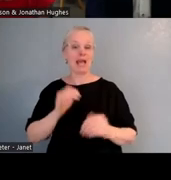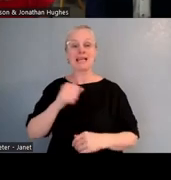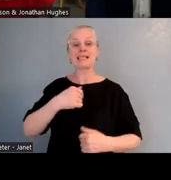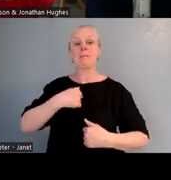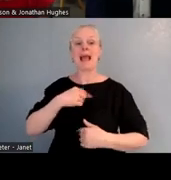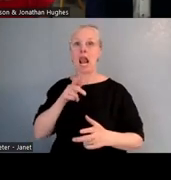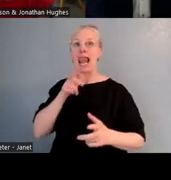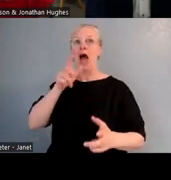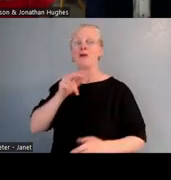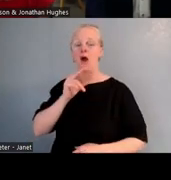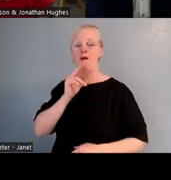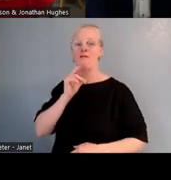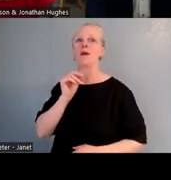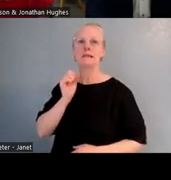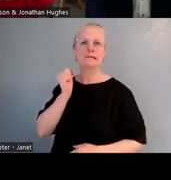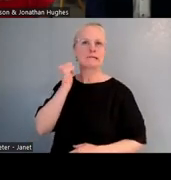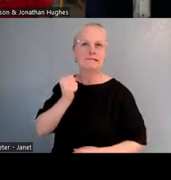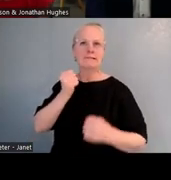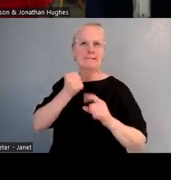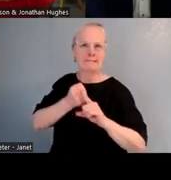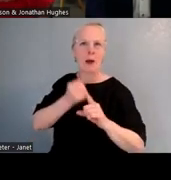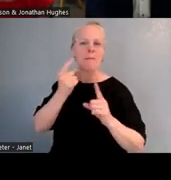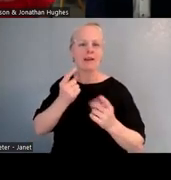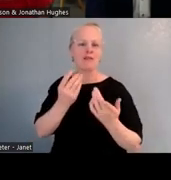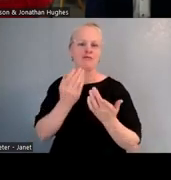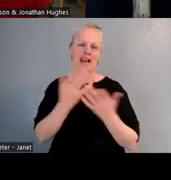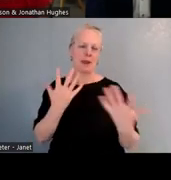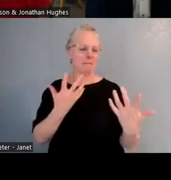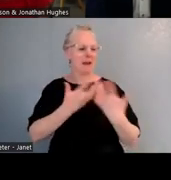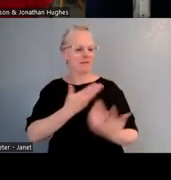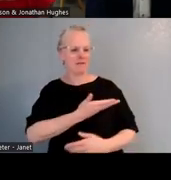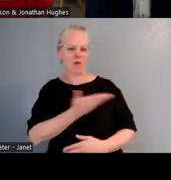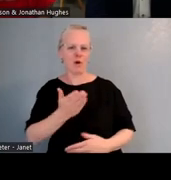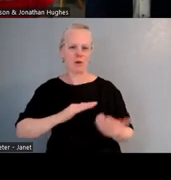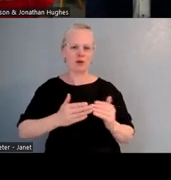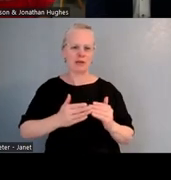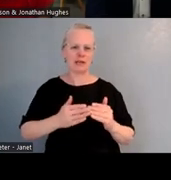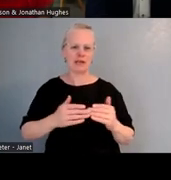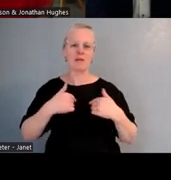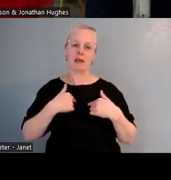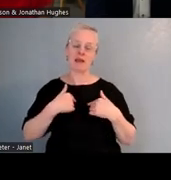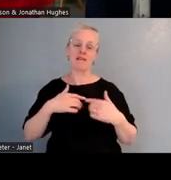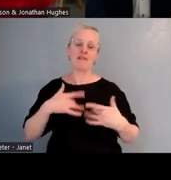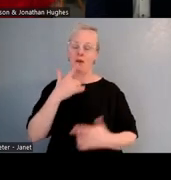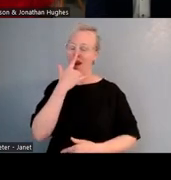It really is an opportunity that I'm very grateful that the kura has taken up.